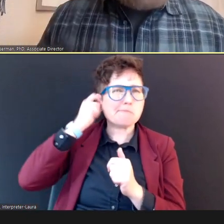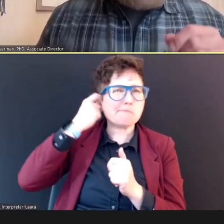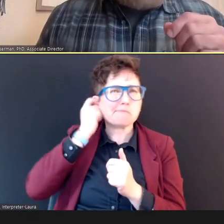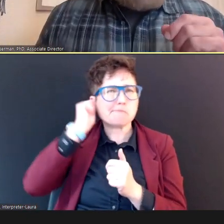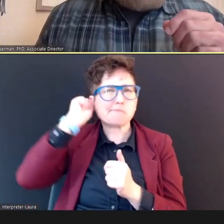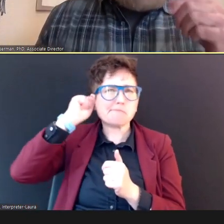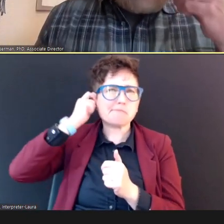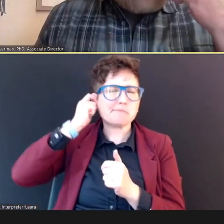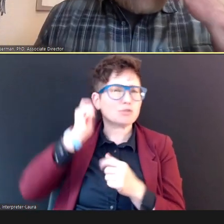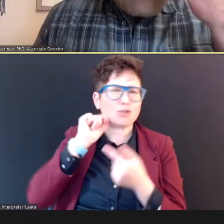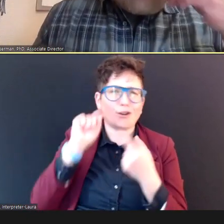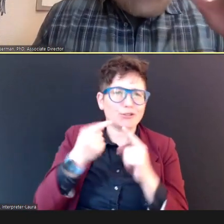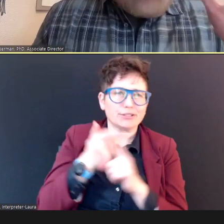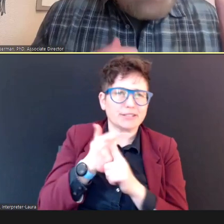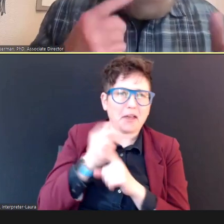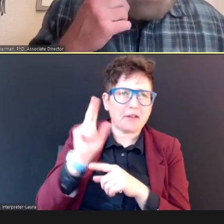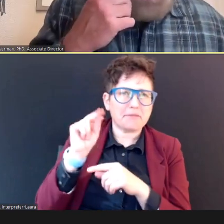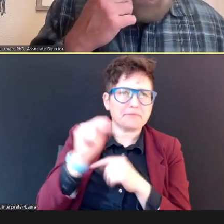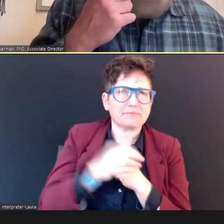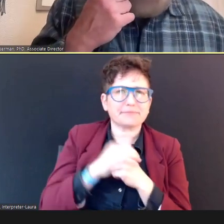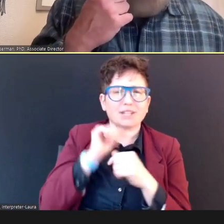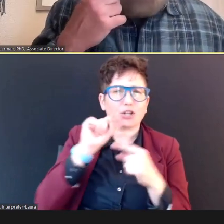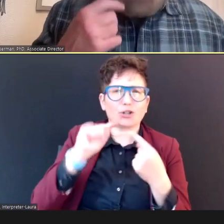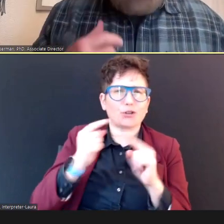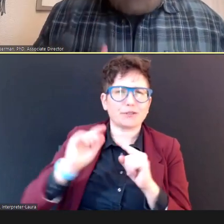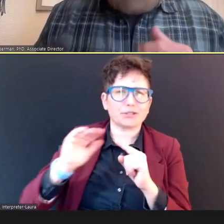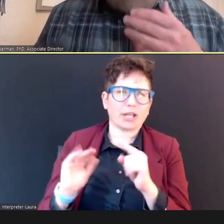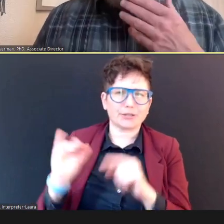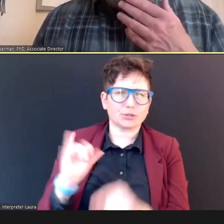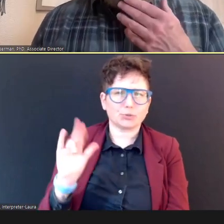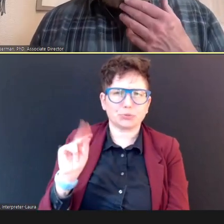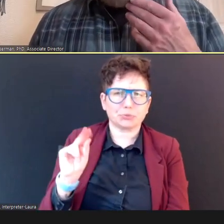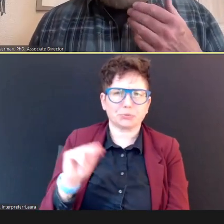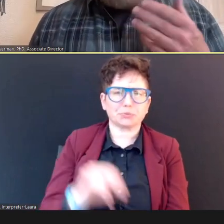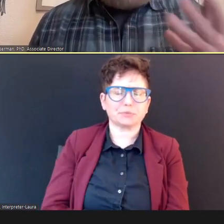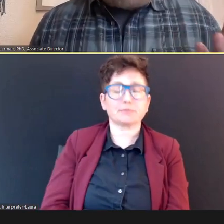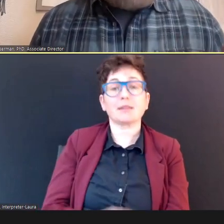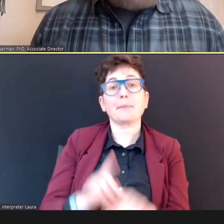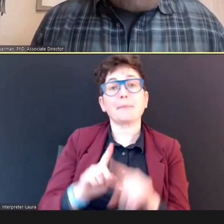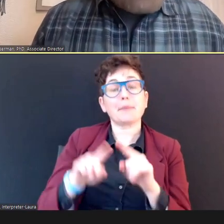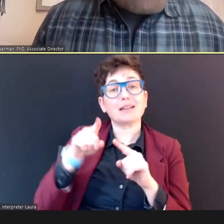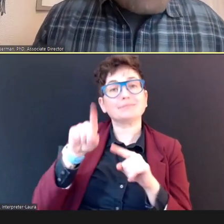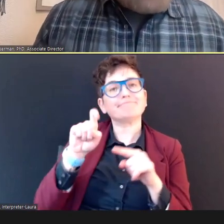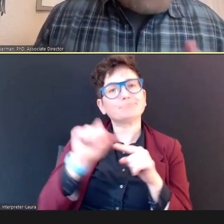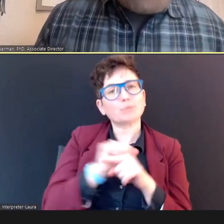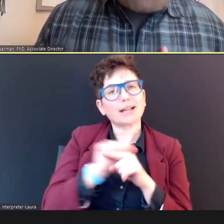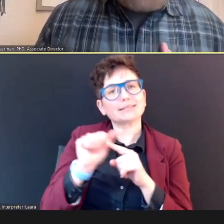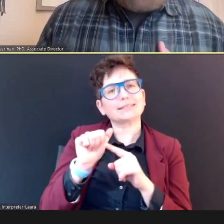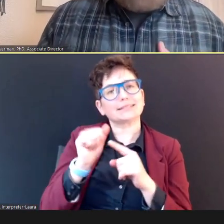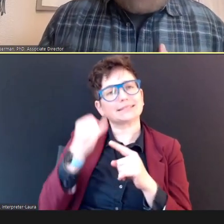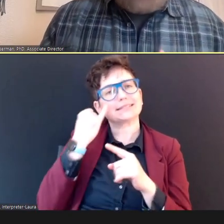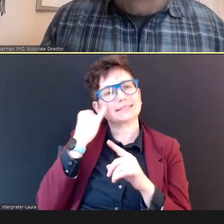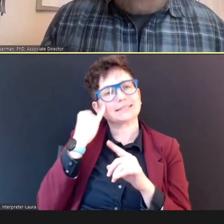yourself, you're not going to hurt the Child either. But you're -- you're more likely to be concerned about that.